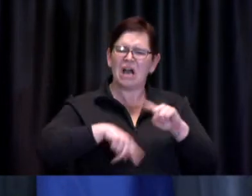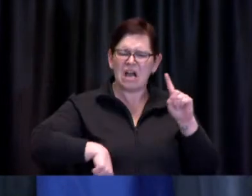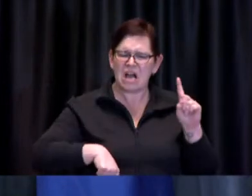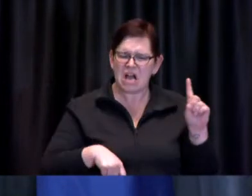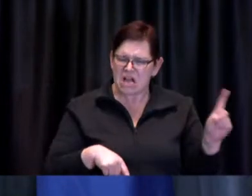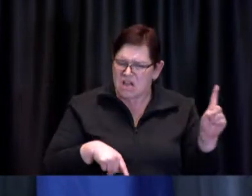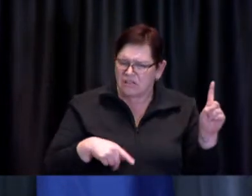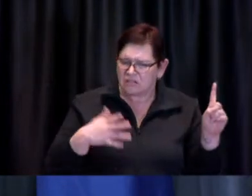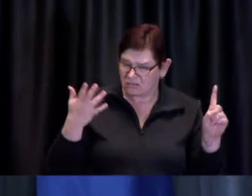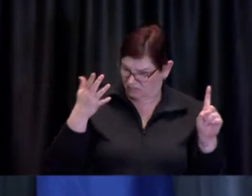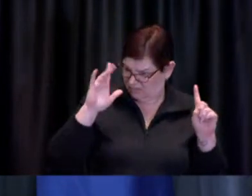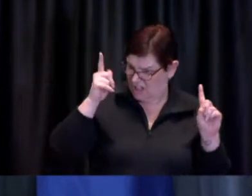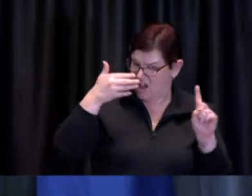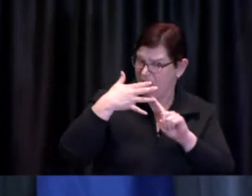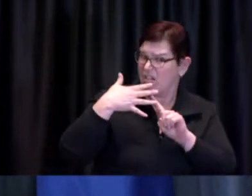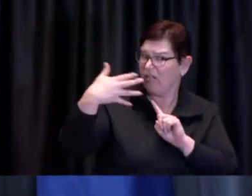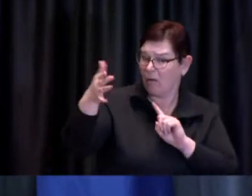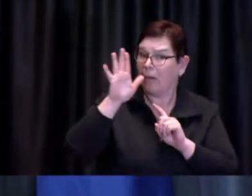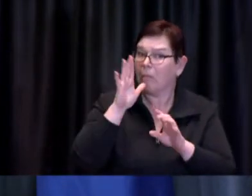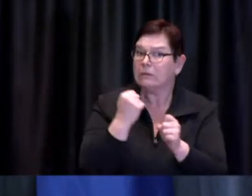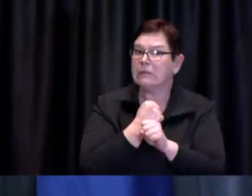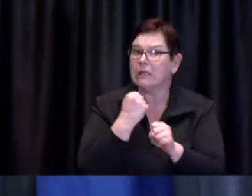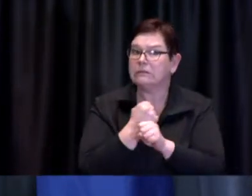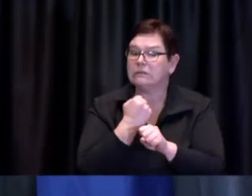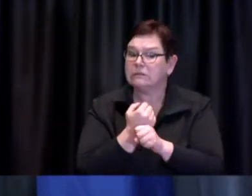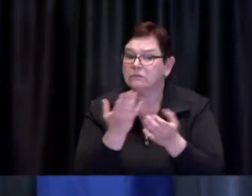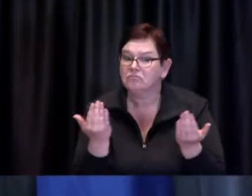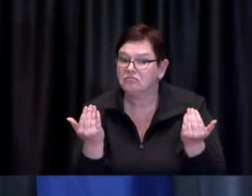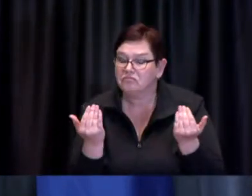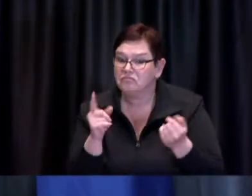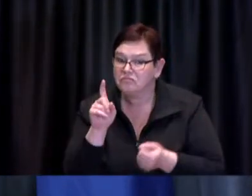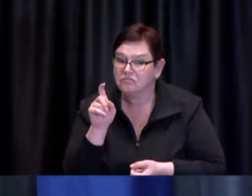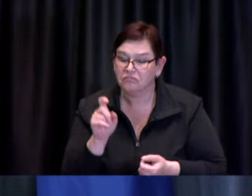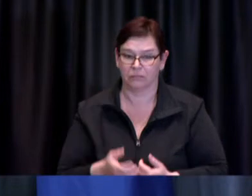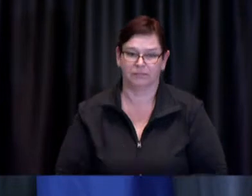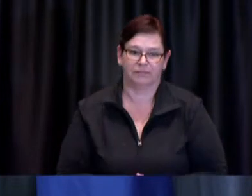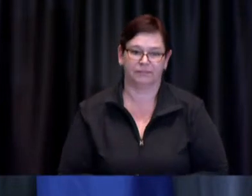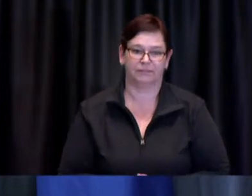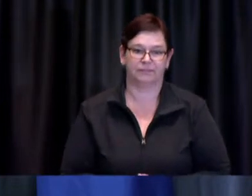could do that and if you think that uh you know where many doctors are saying that this is now